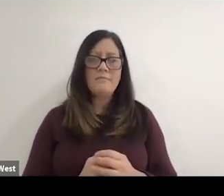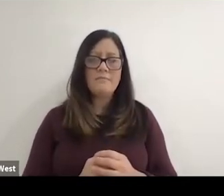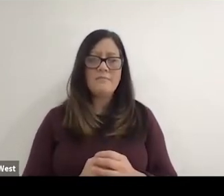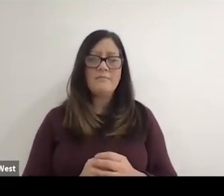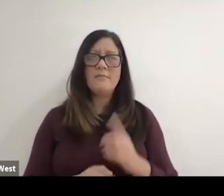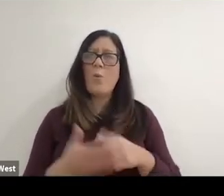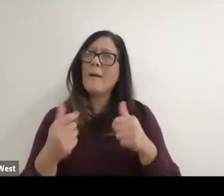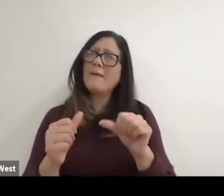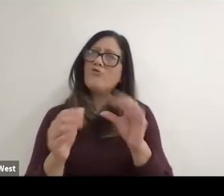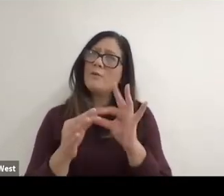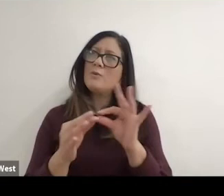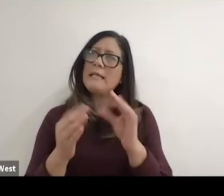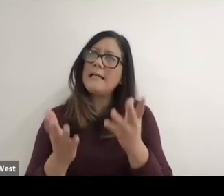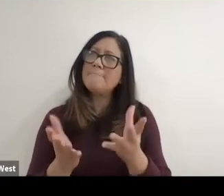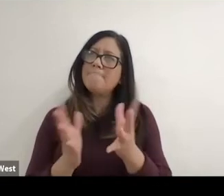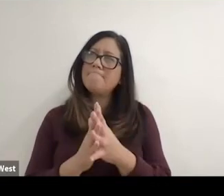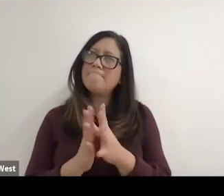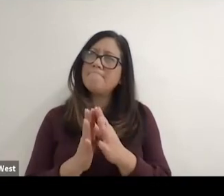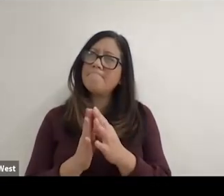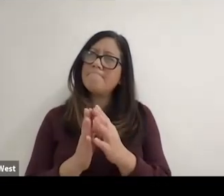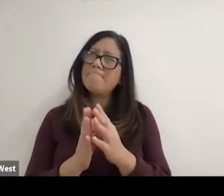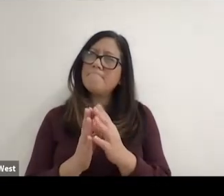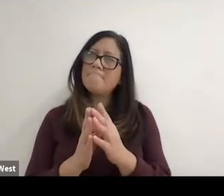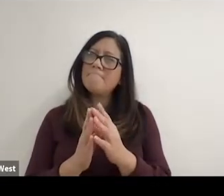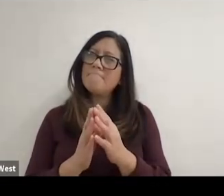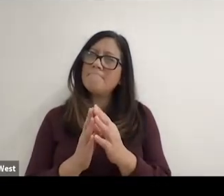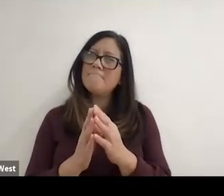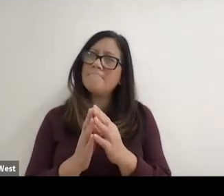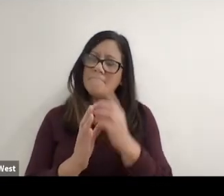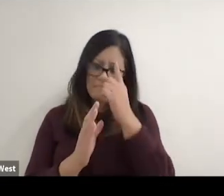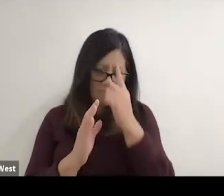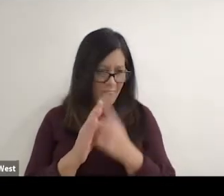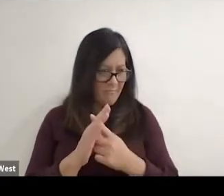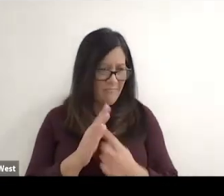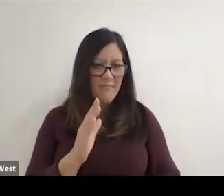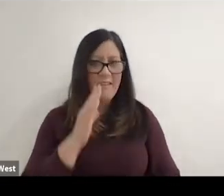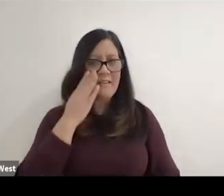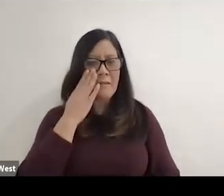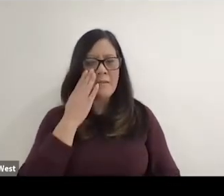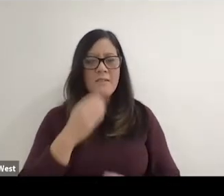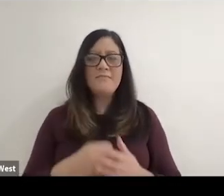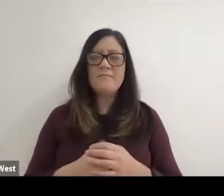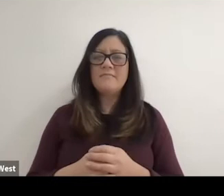So what am I trying to say here? I've lost my train of thought now.